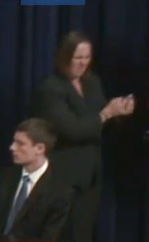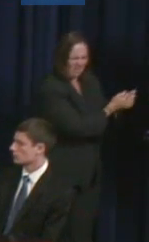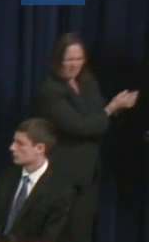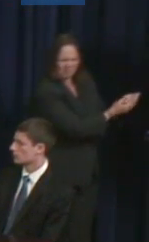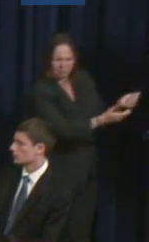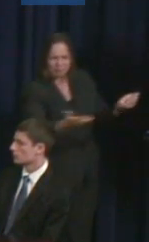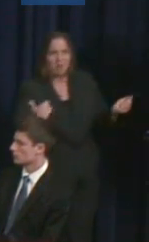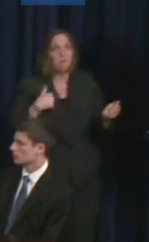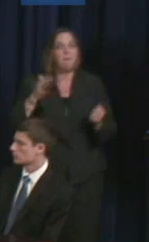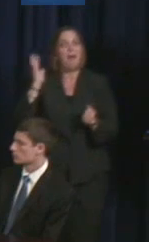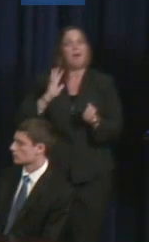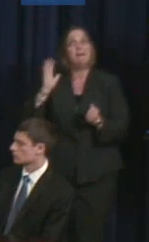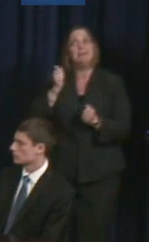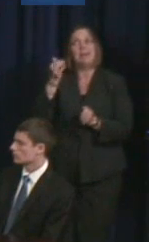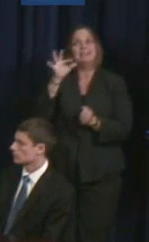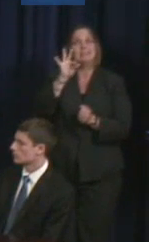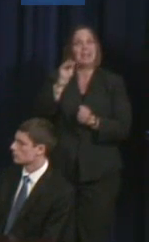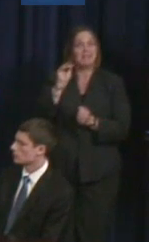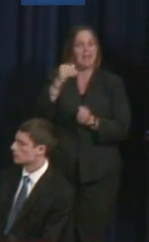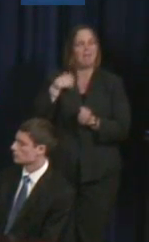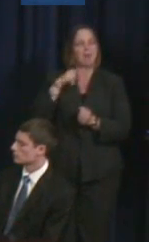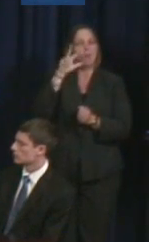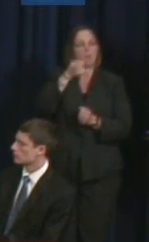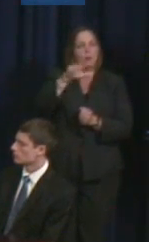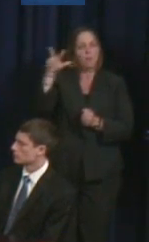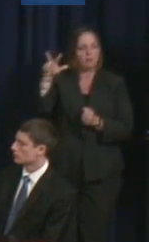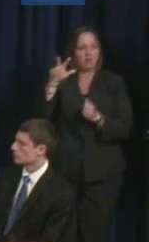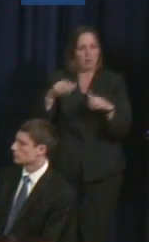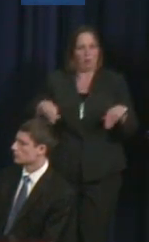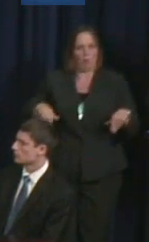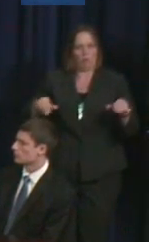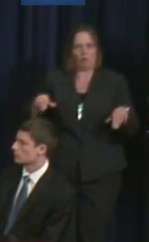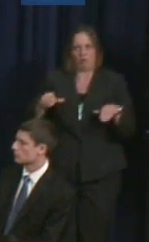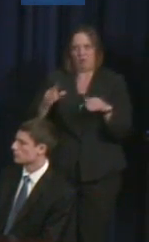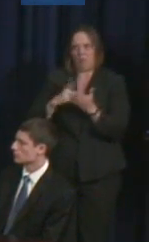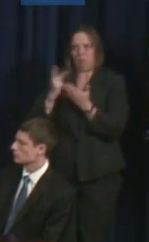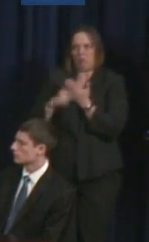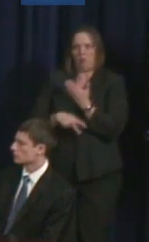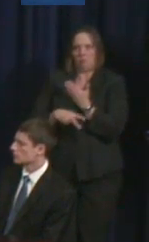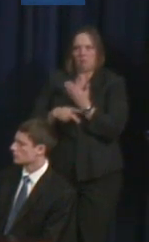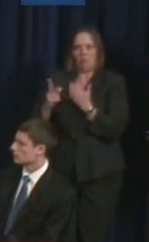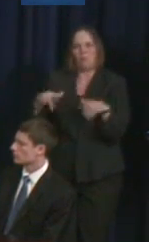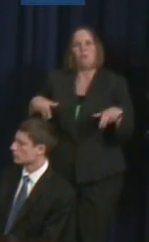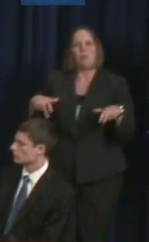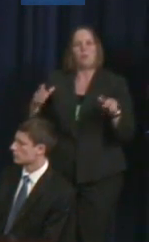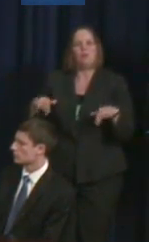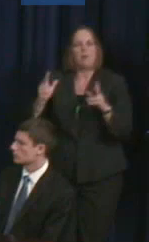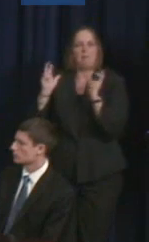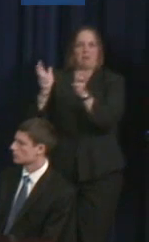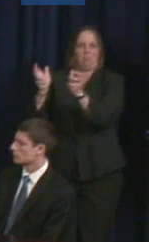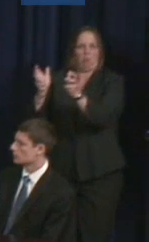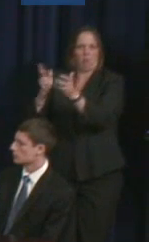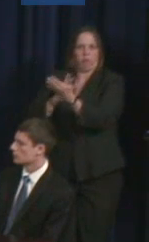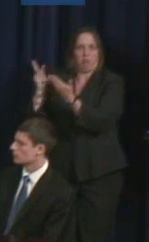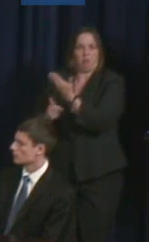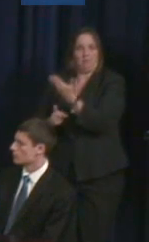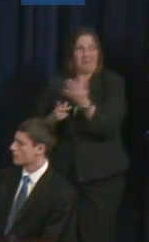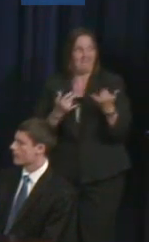programs in the United States. Now we have close to a hundred and we're really working hard on getting adapted sports recognized in